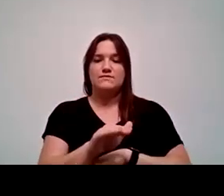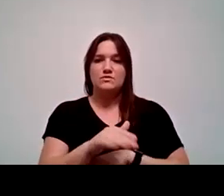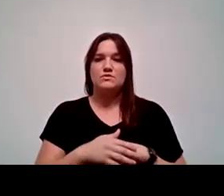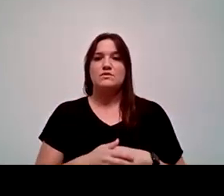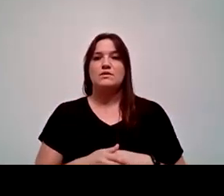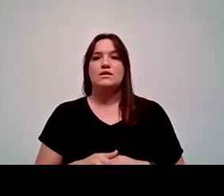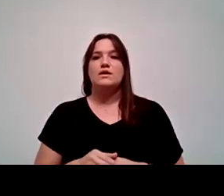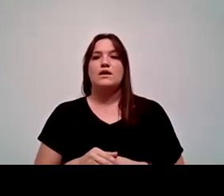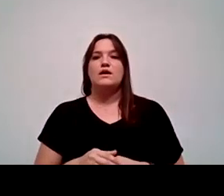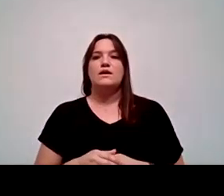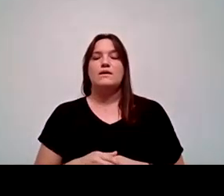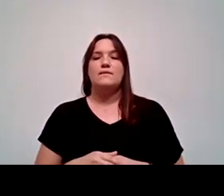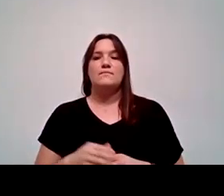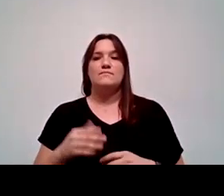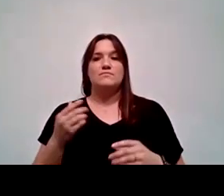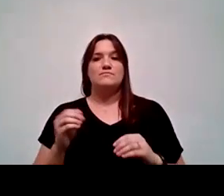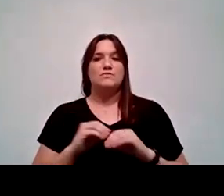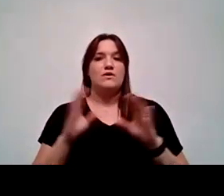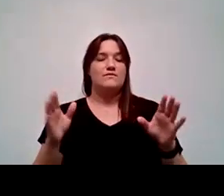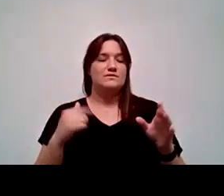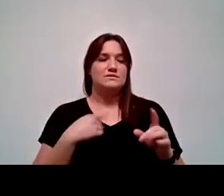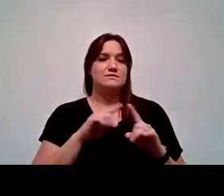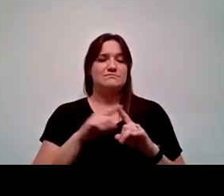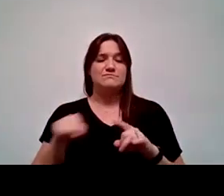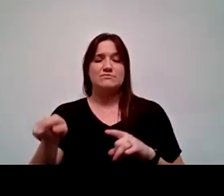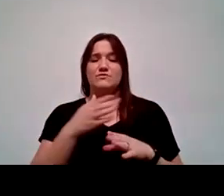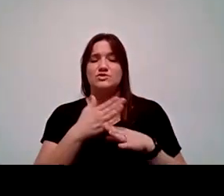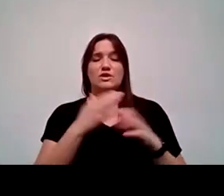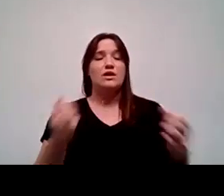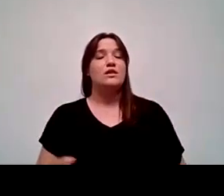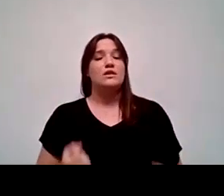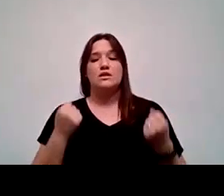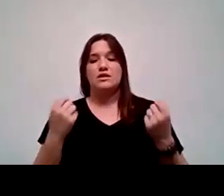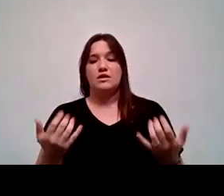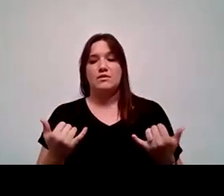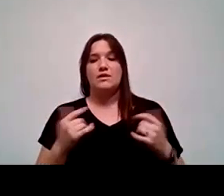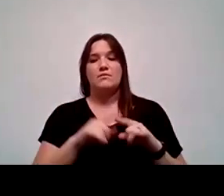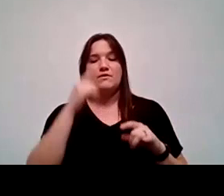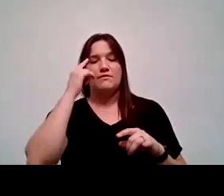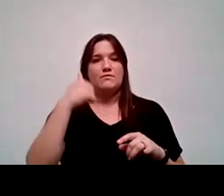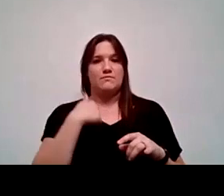You know, obviously my colleagues have shared a lot already, but for me, in terms of how